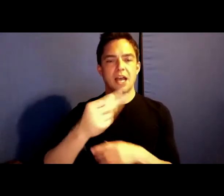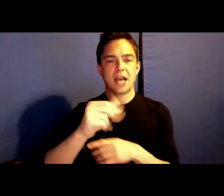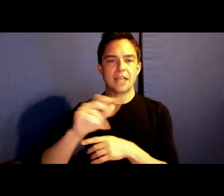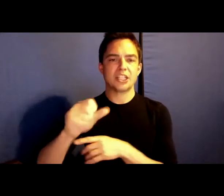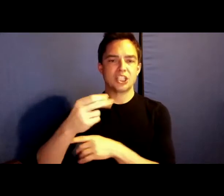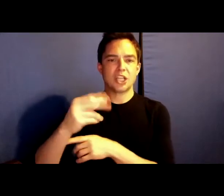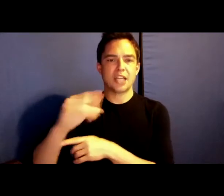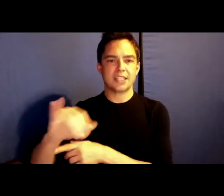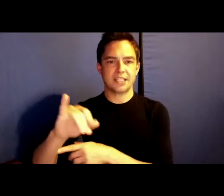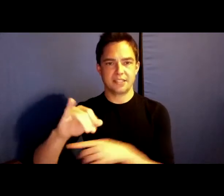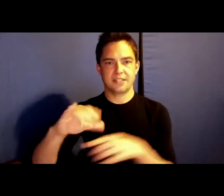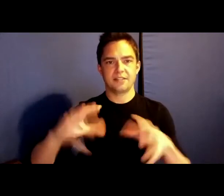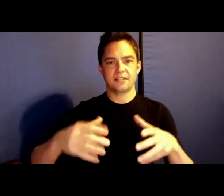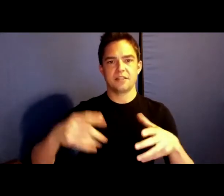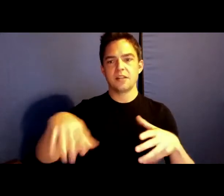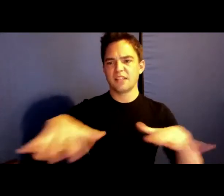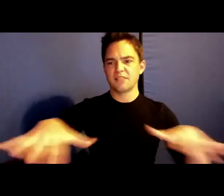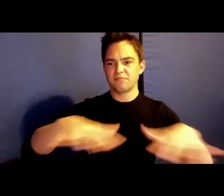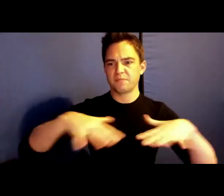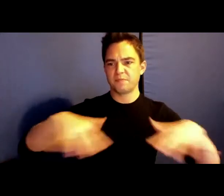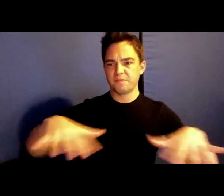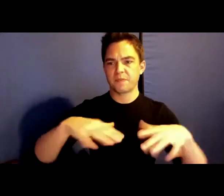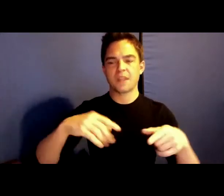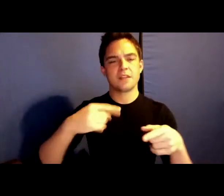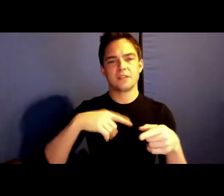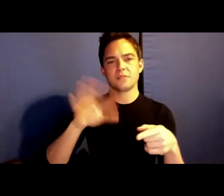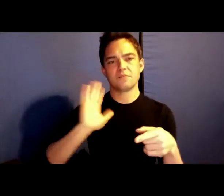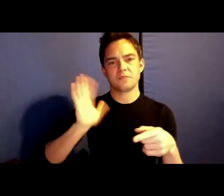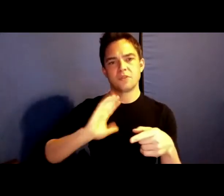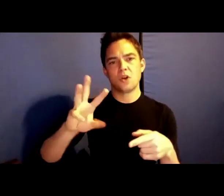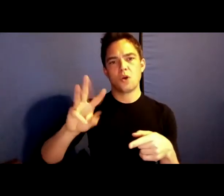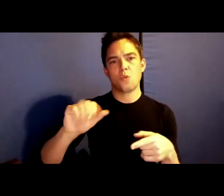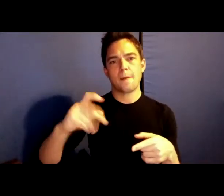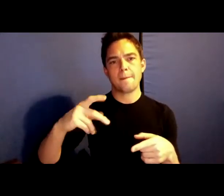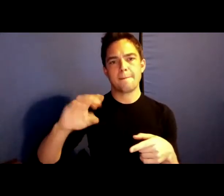The territory was the subject of the Dish With One Spoon Wampum Belt Covenant, an agreement